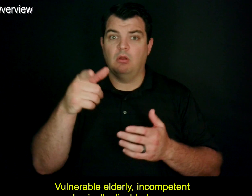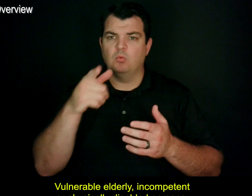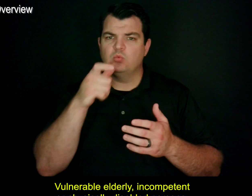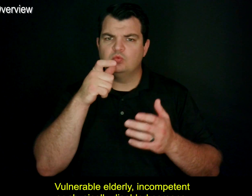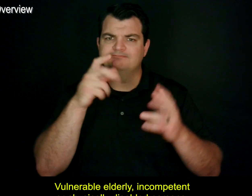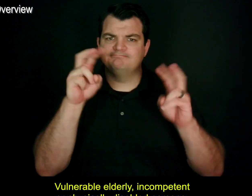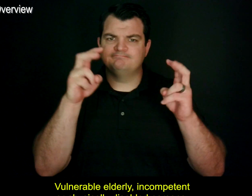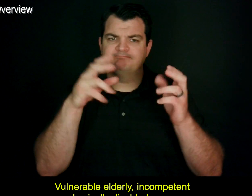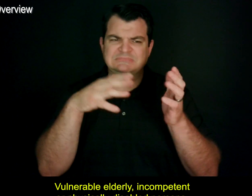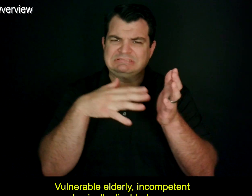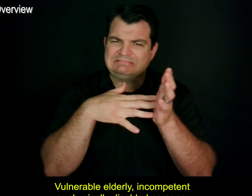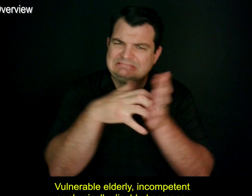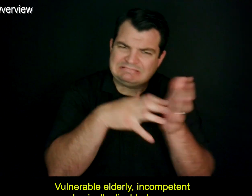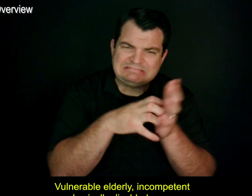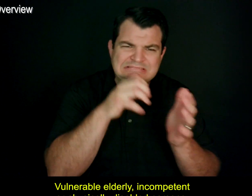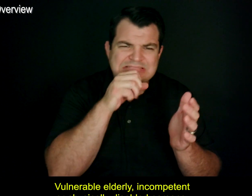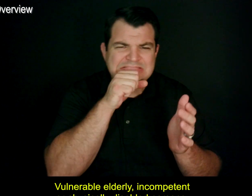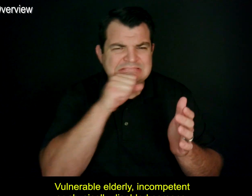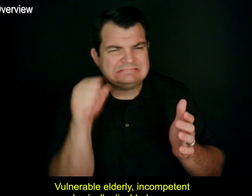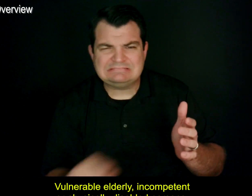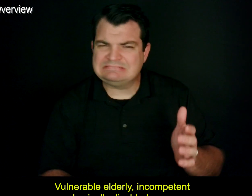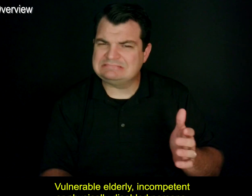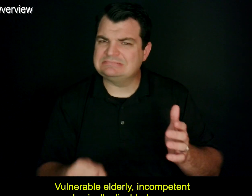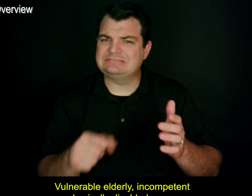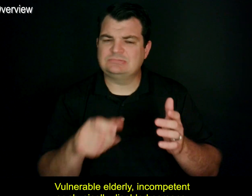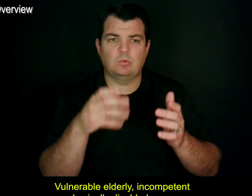Vulnerable elderly, incompetent or physically disabled persons,